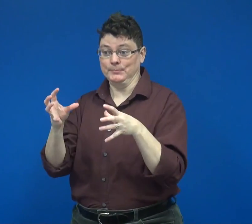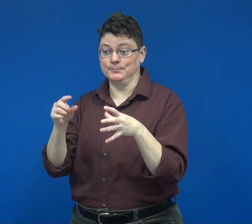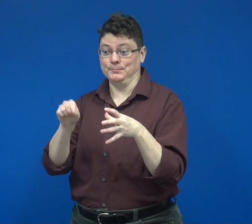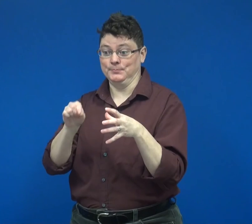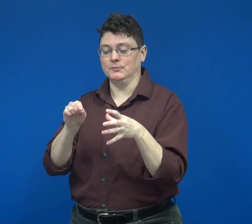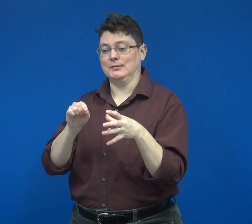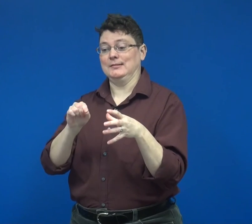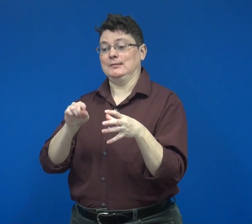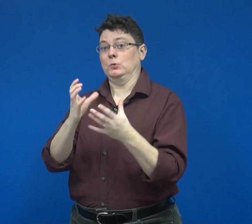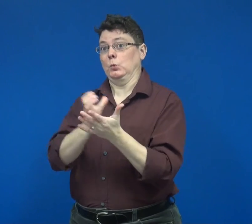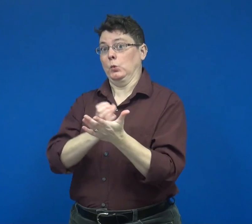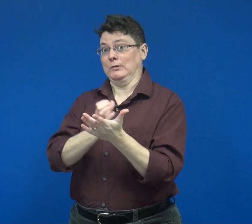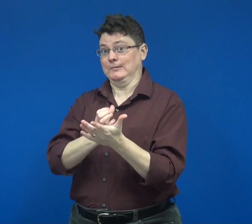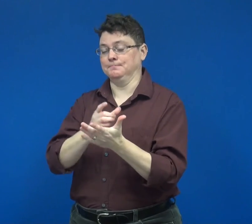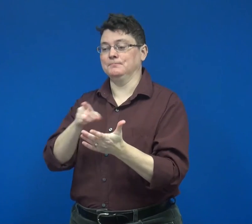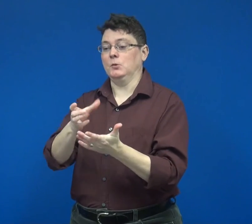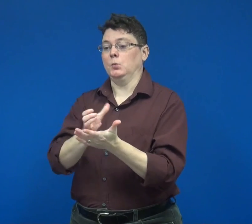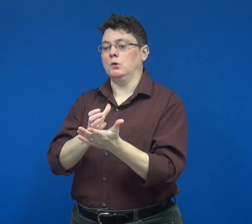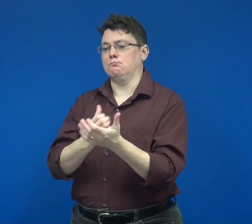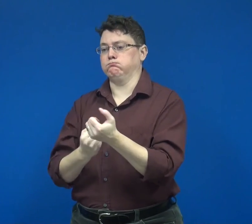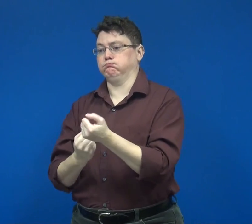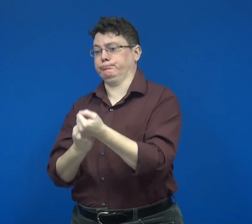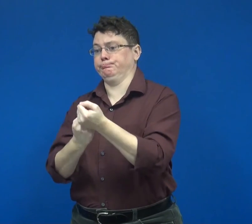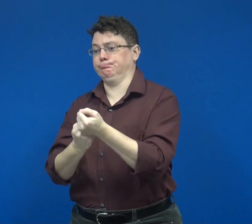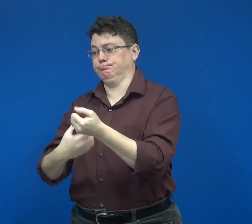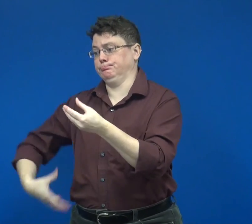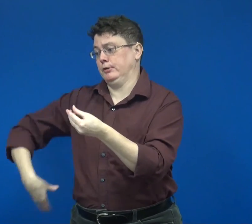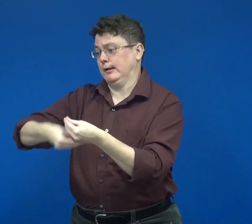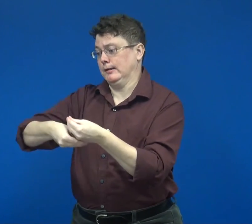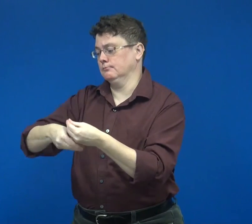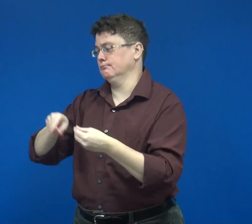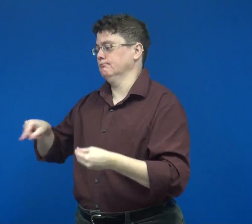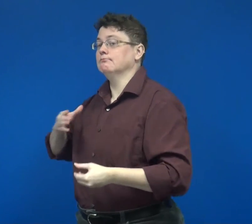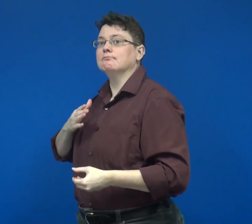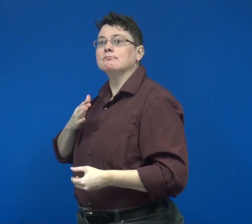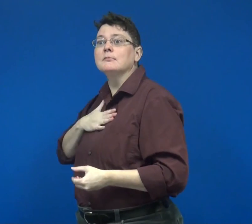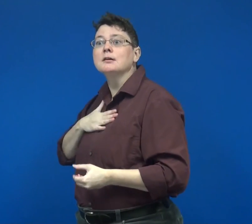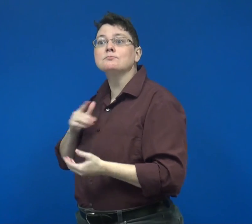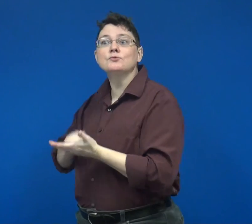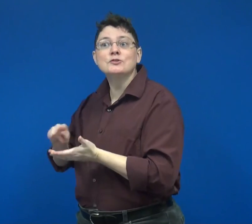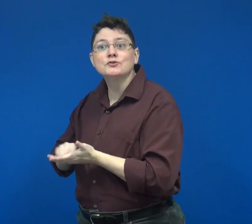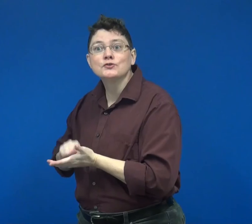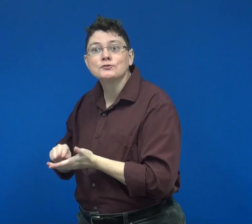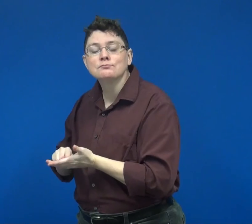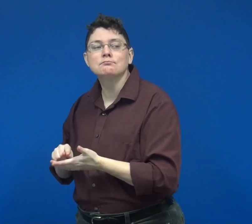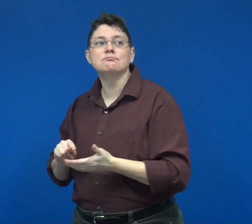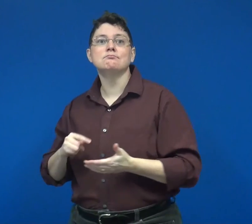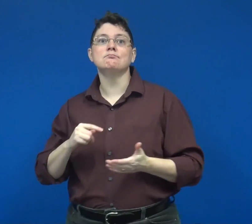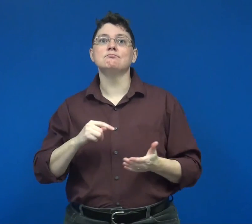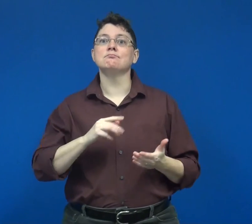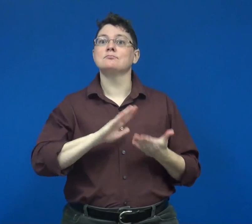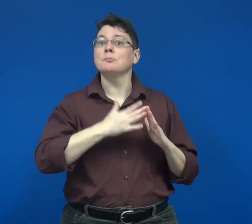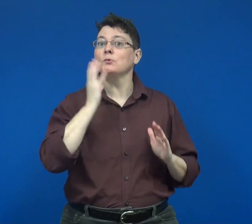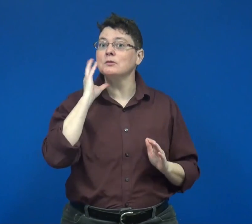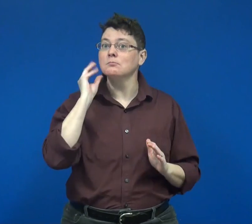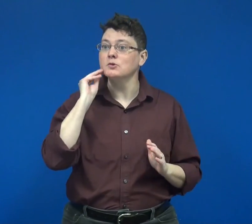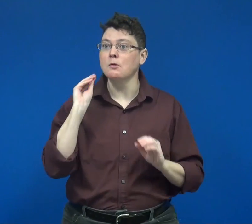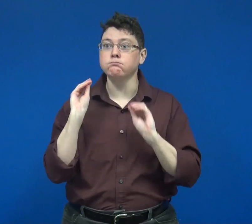in courses which is supported by my research and community experiences.